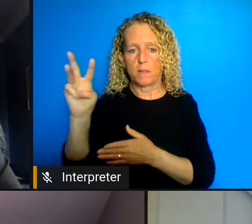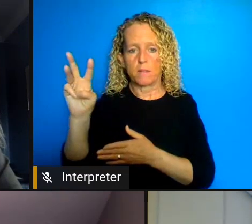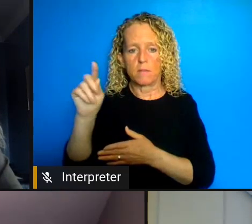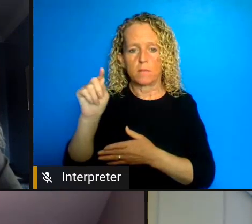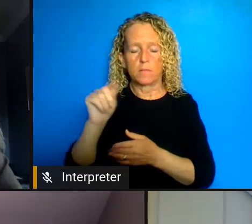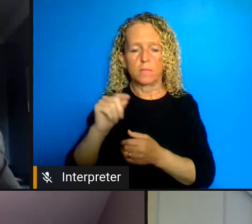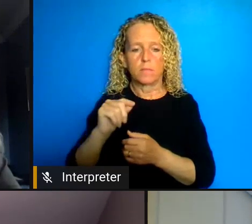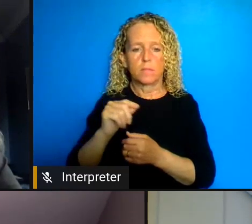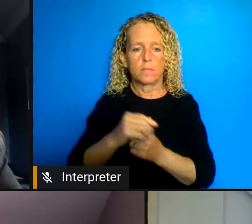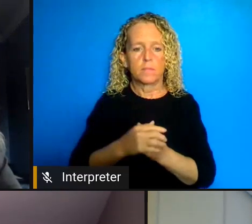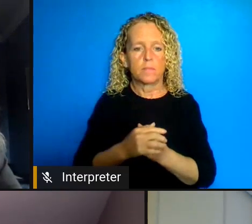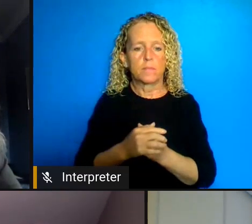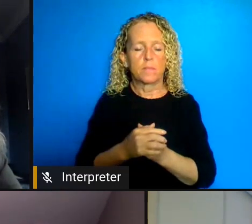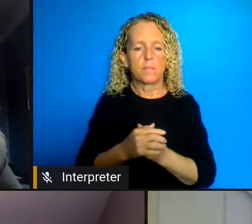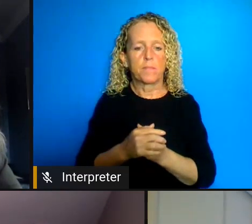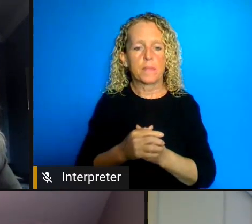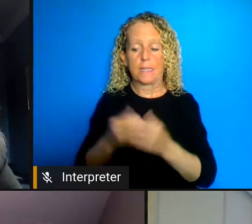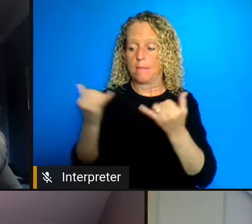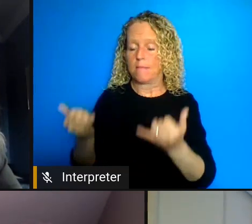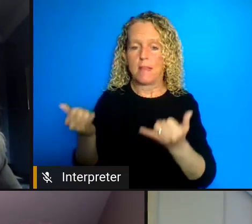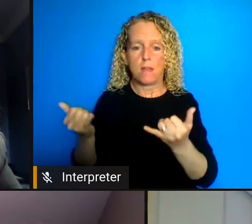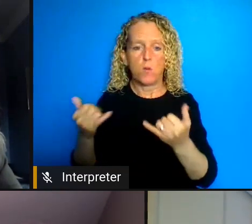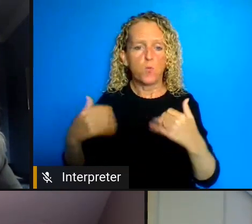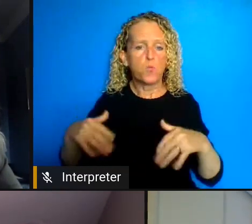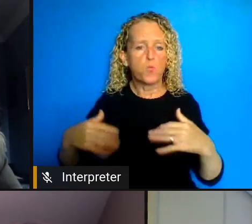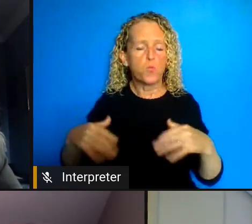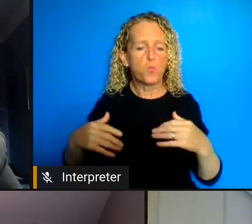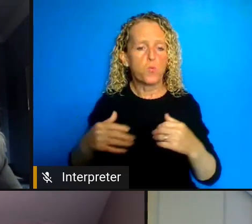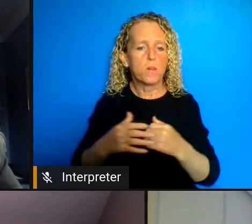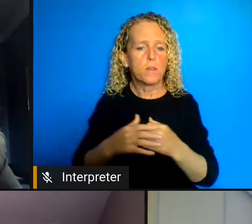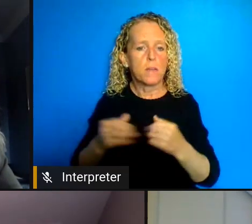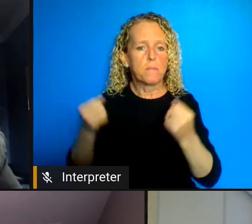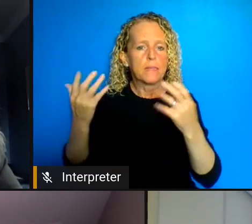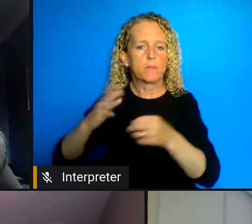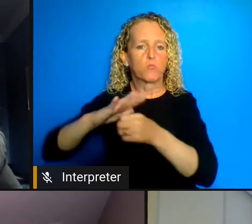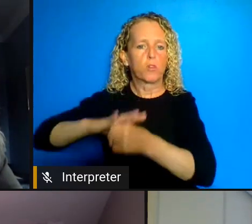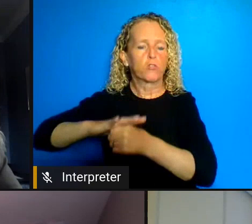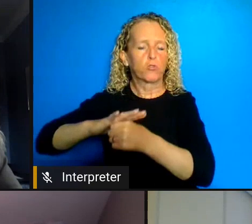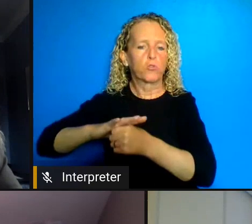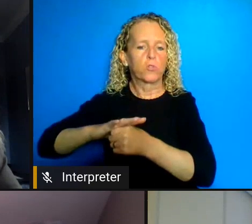of real a lot of pressures and we'll have to wait until the emergency is over